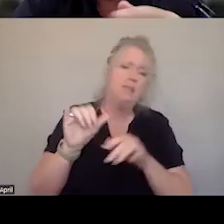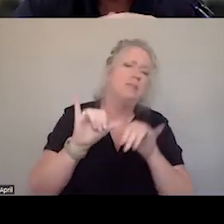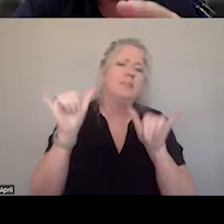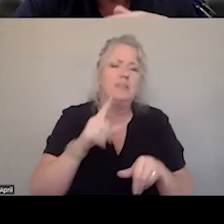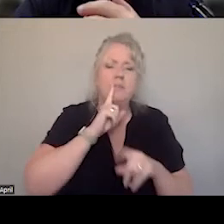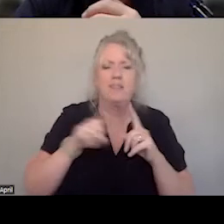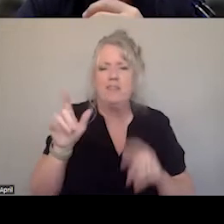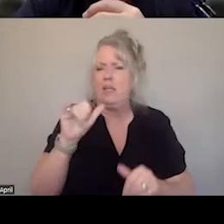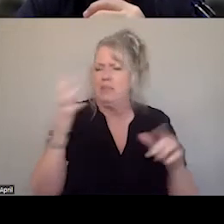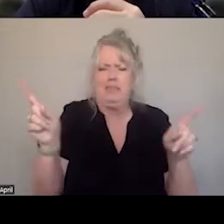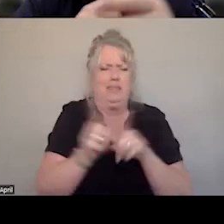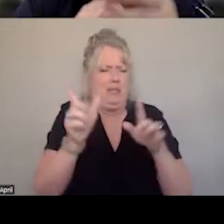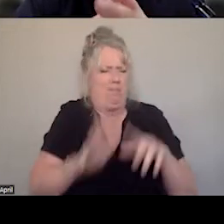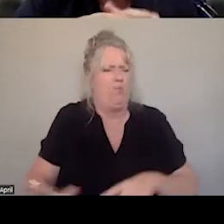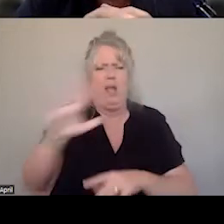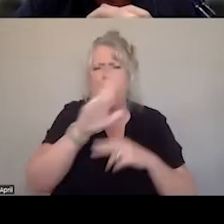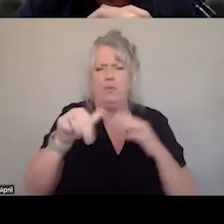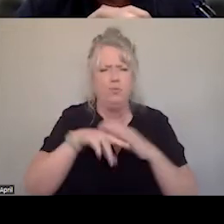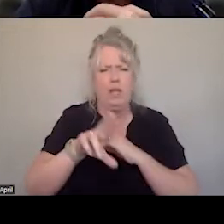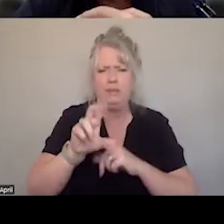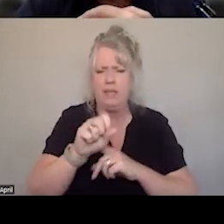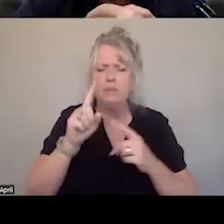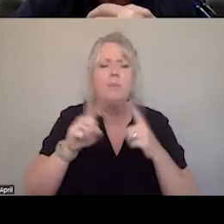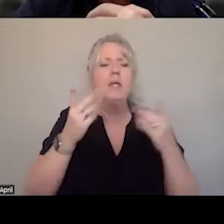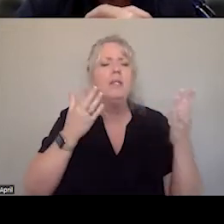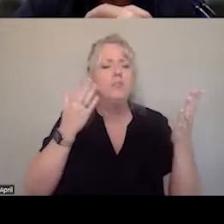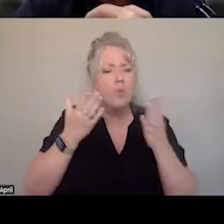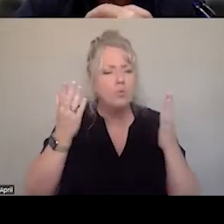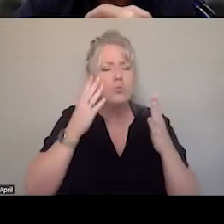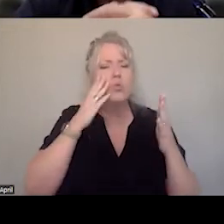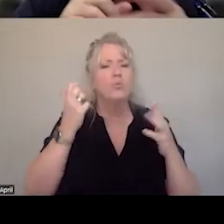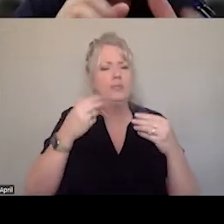SAME THROUGHOUT THE UNITED STATES. THE SERVICE DELIVERY MODEL THAT IS DIFFERENT. AND IT IS,